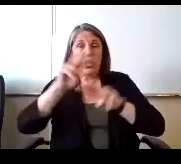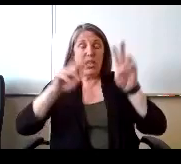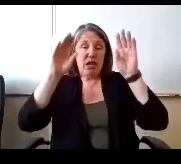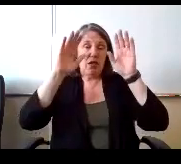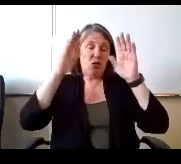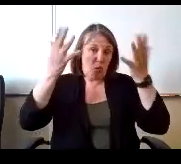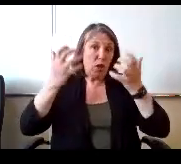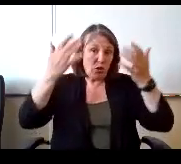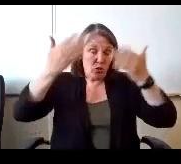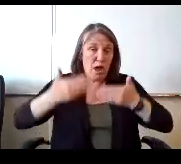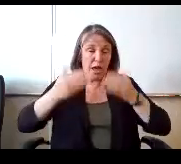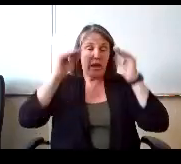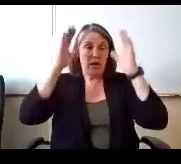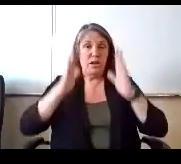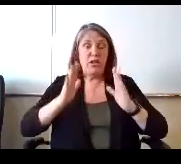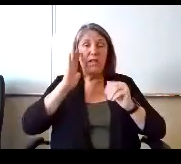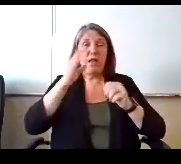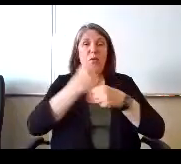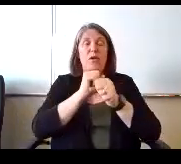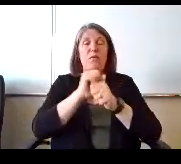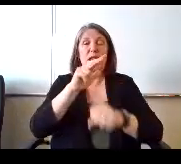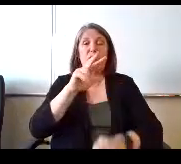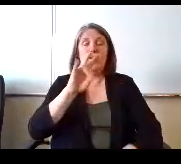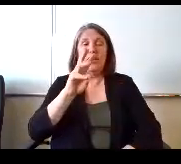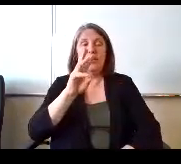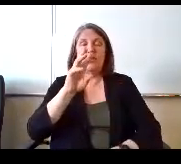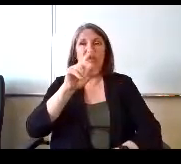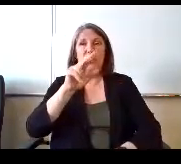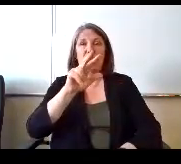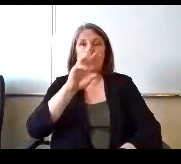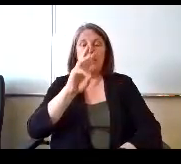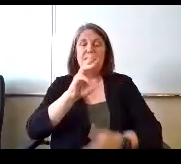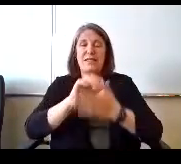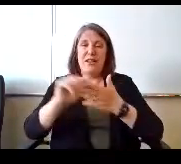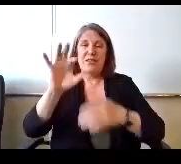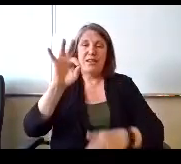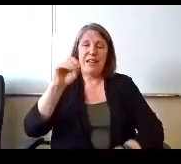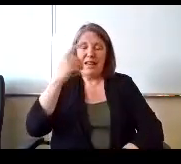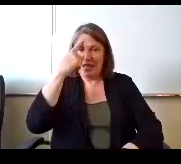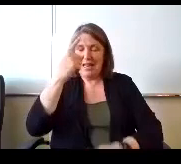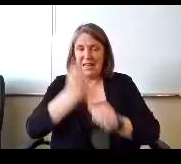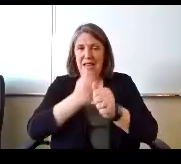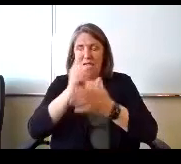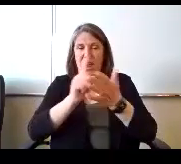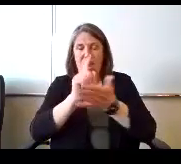Our teachers will make $36.90 an hour. So and that will start next week